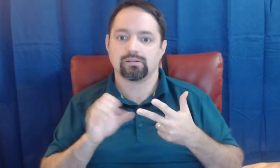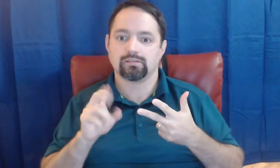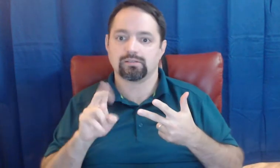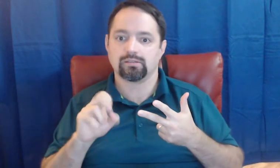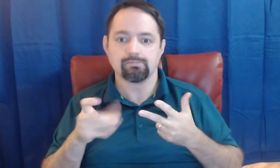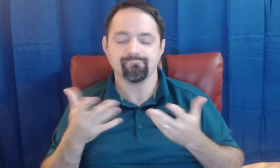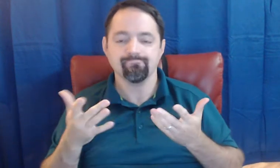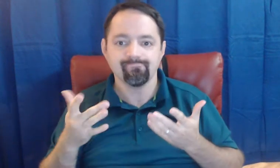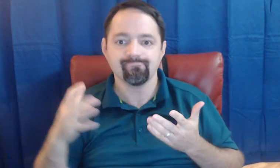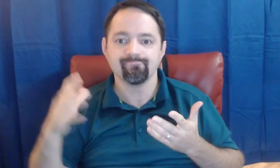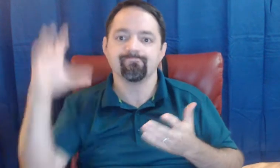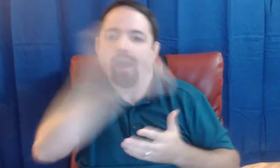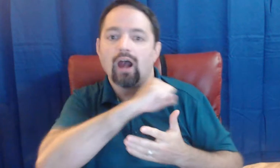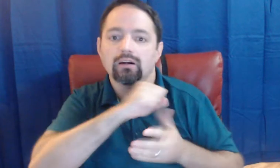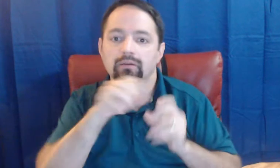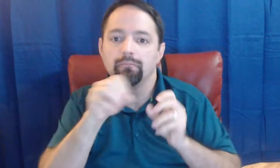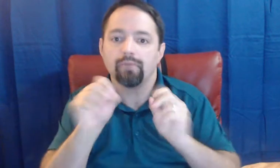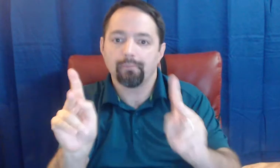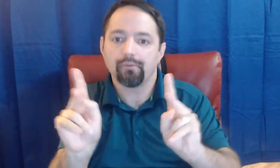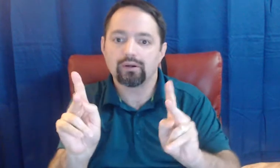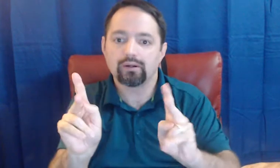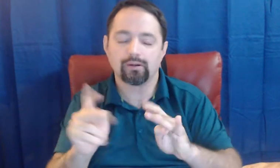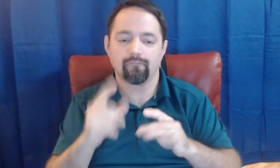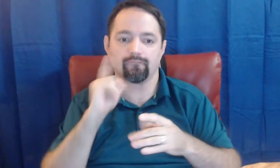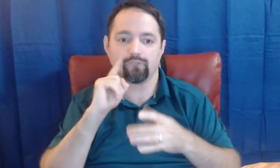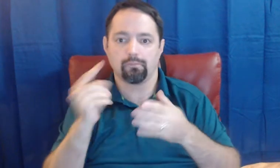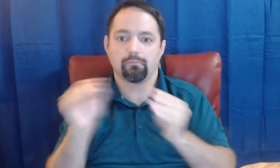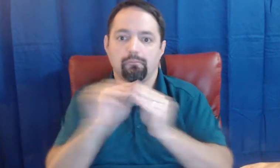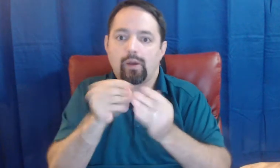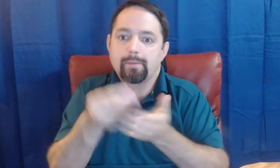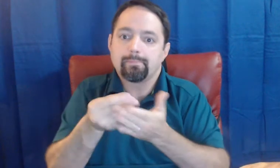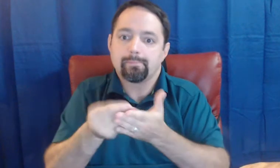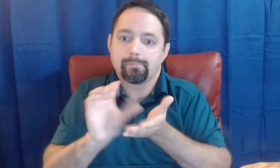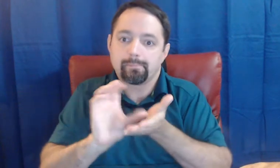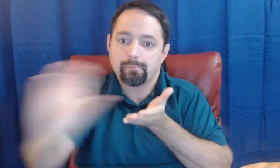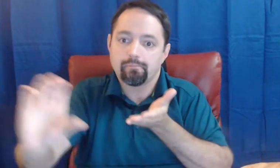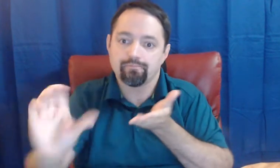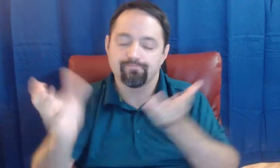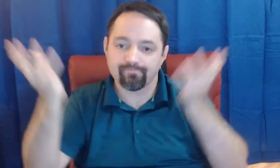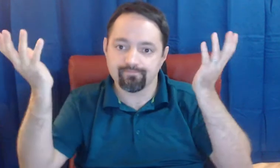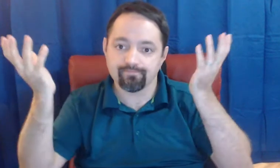Sussex county missed the opportunity for more money